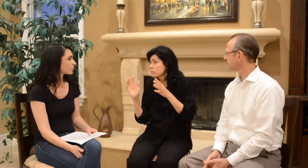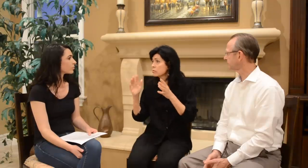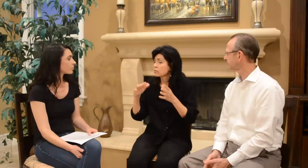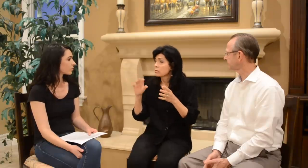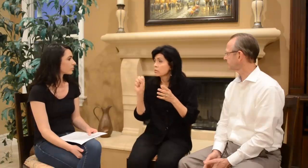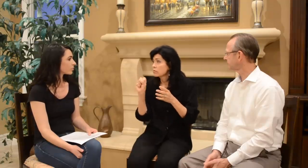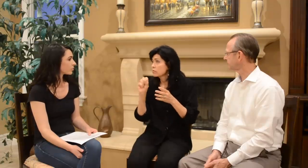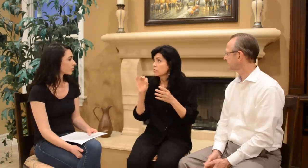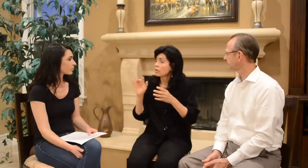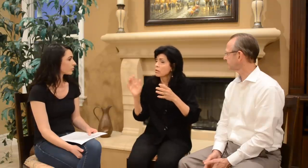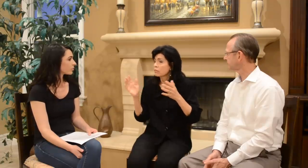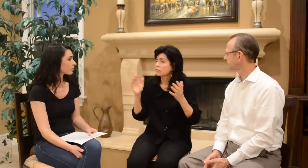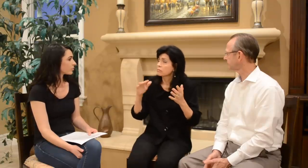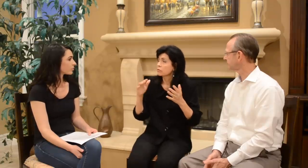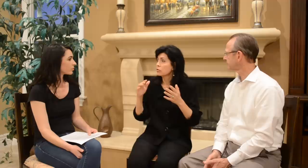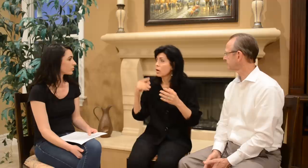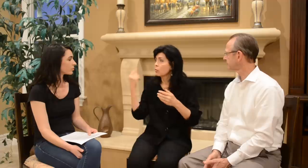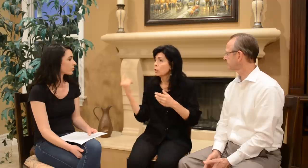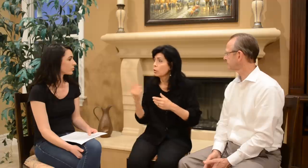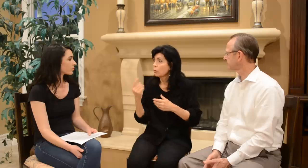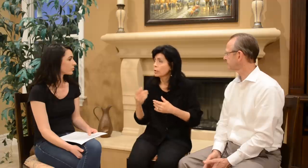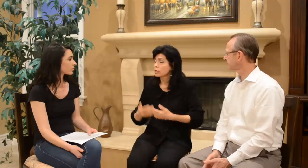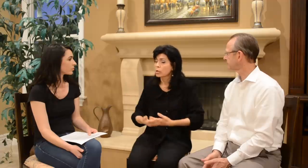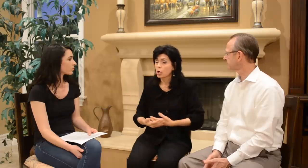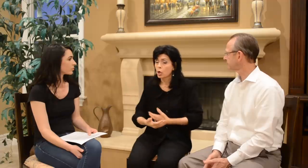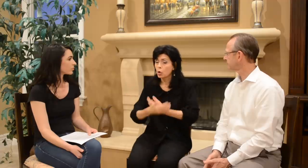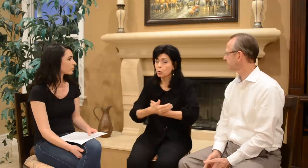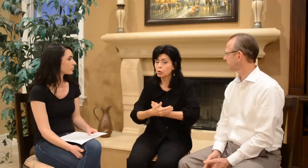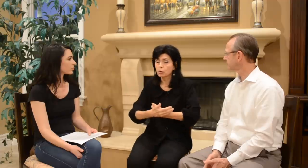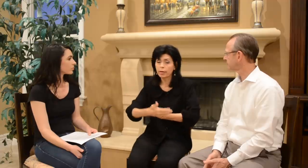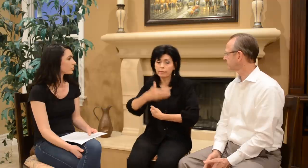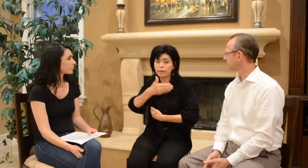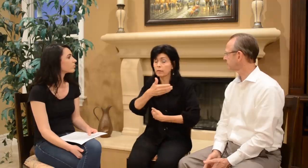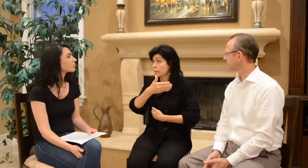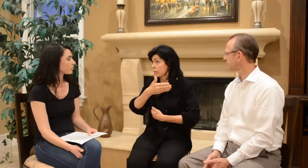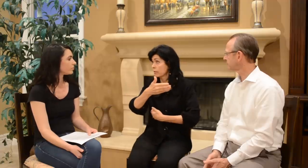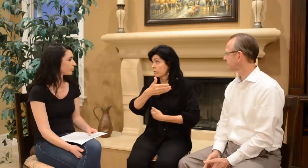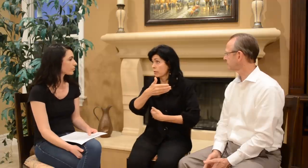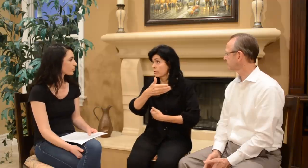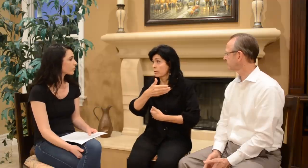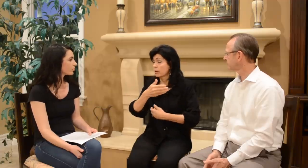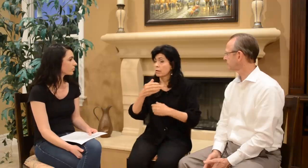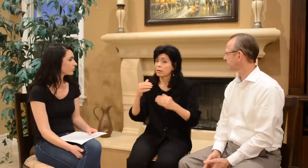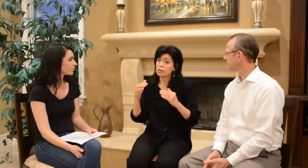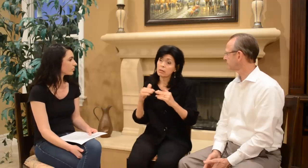Very soft. So I would always hold you like this.